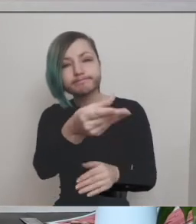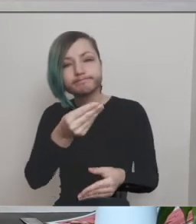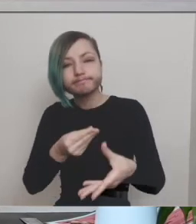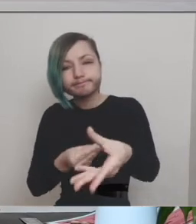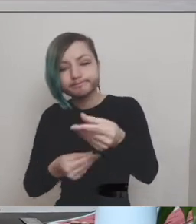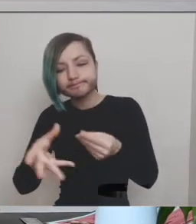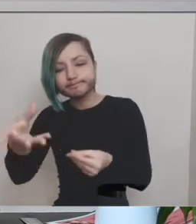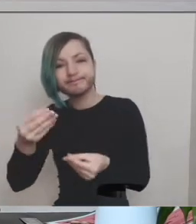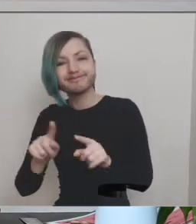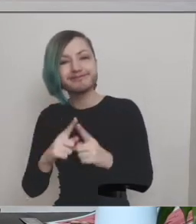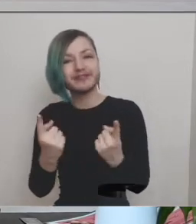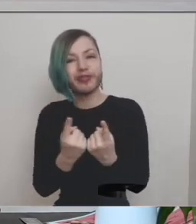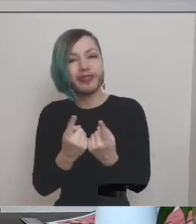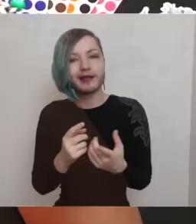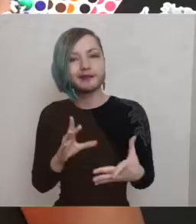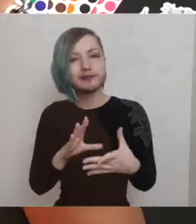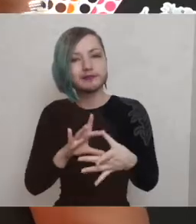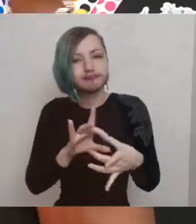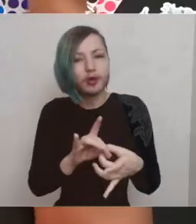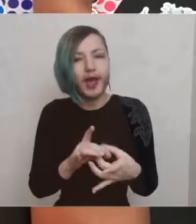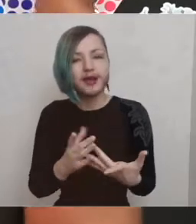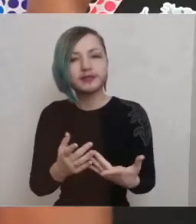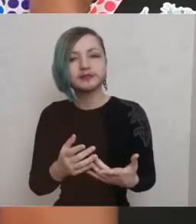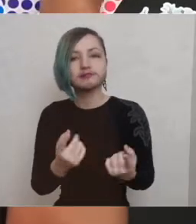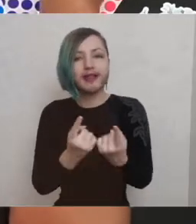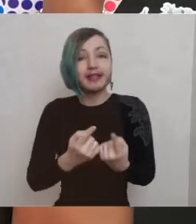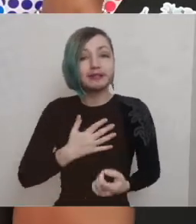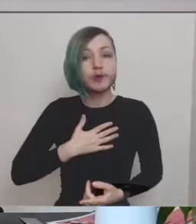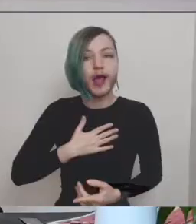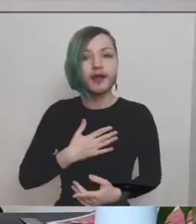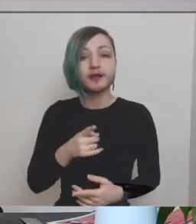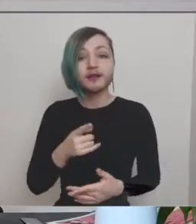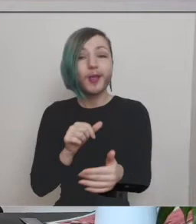so what do you like just think about what you like the best thing about this workshop